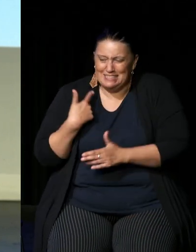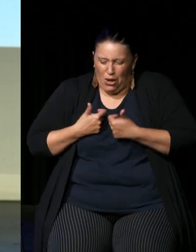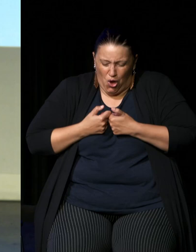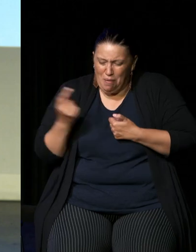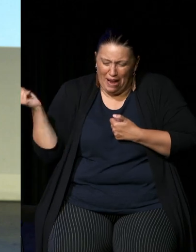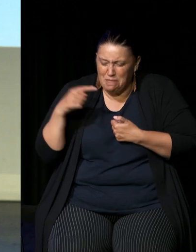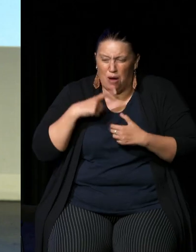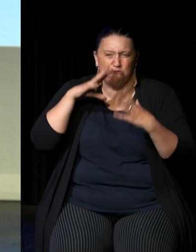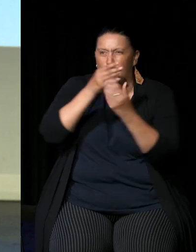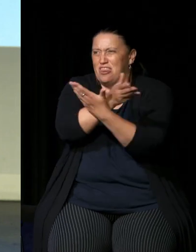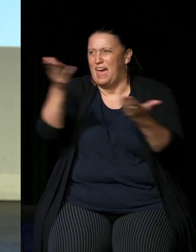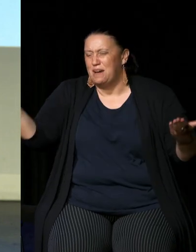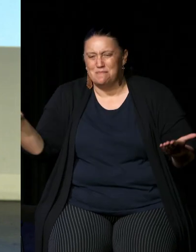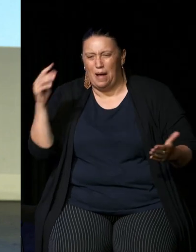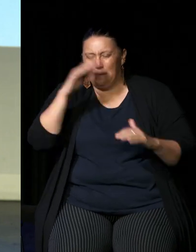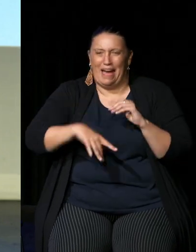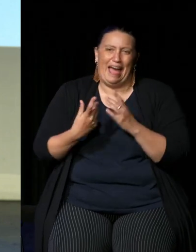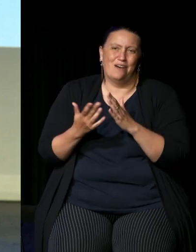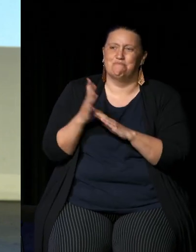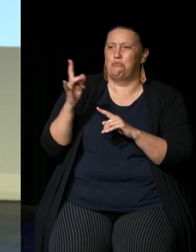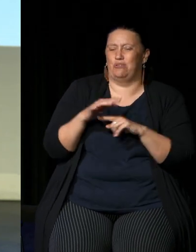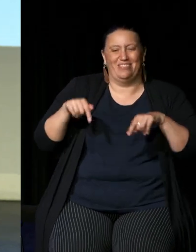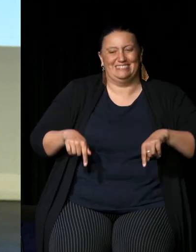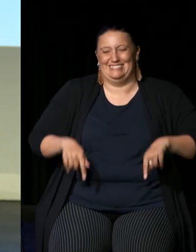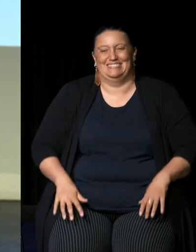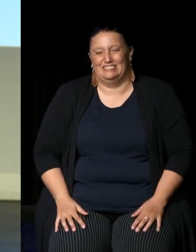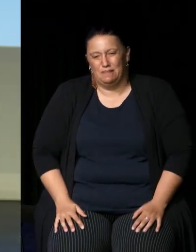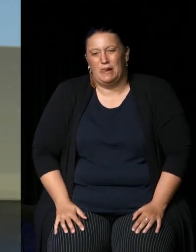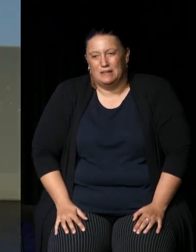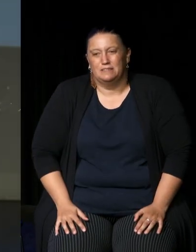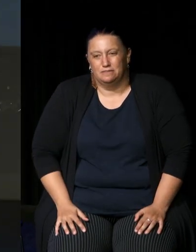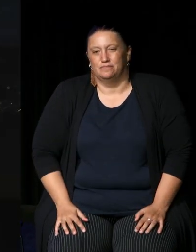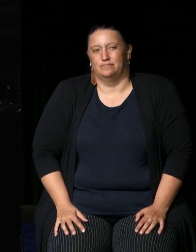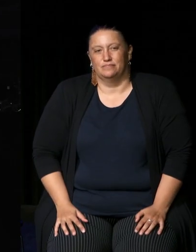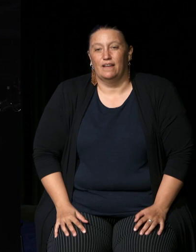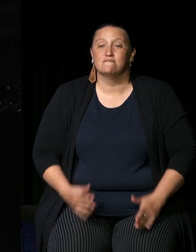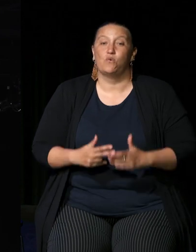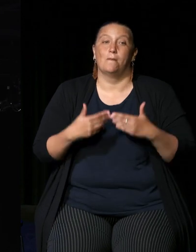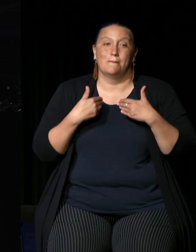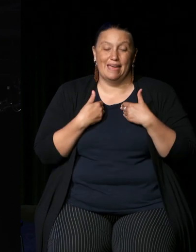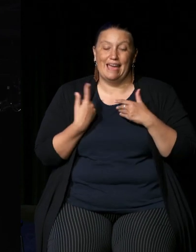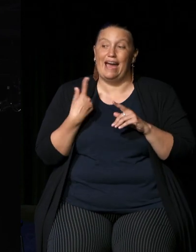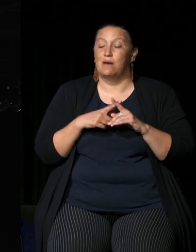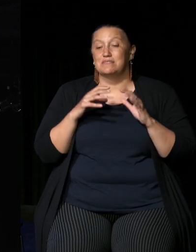to those people about how important this is to me and particularly to the women of my community